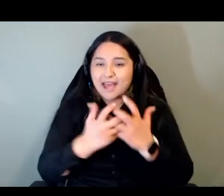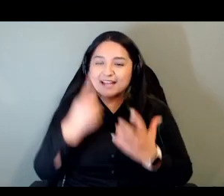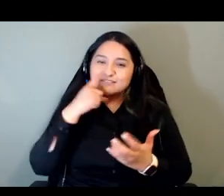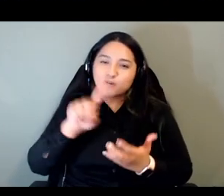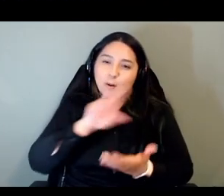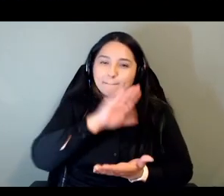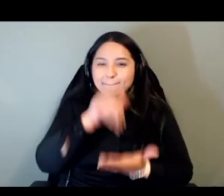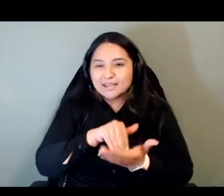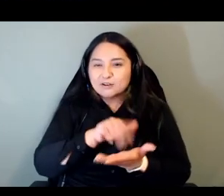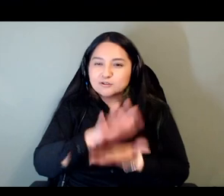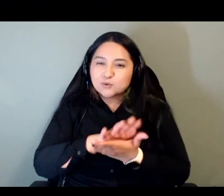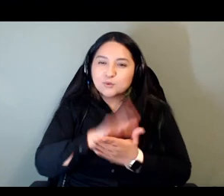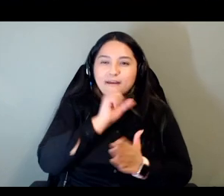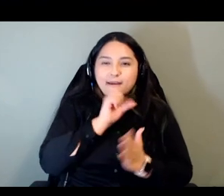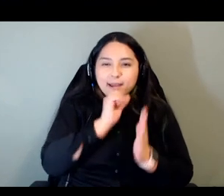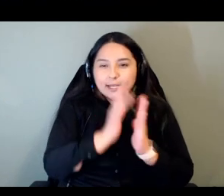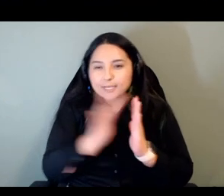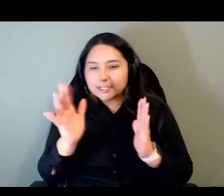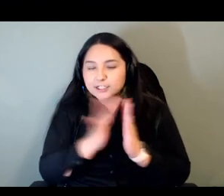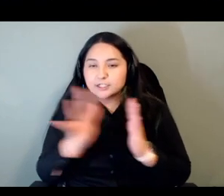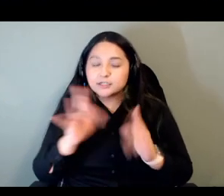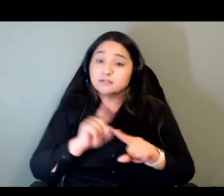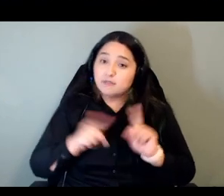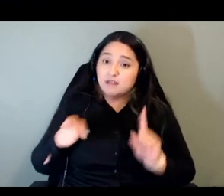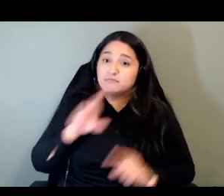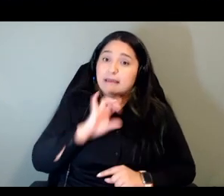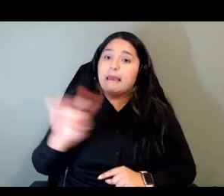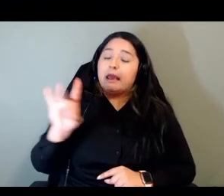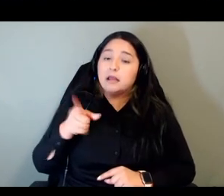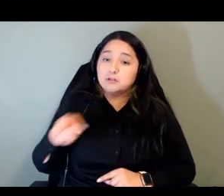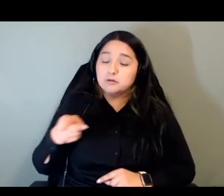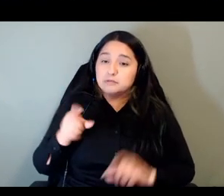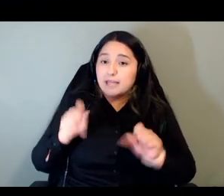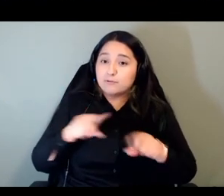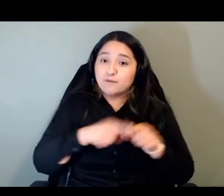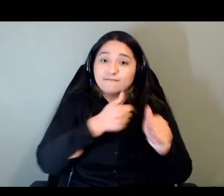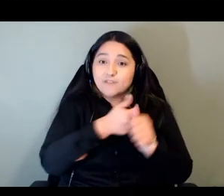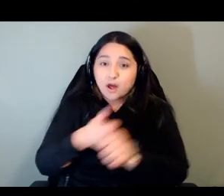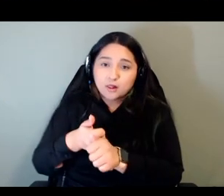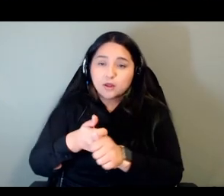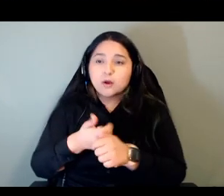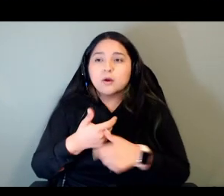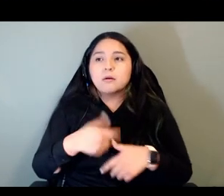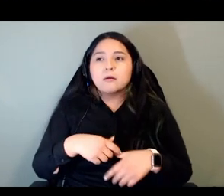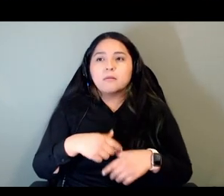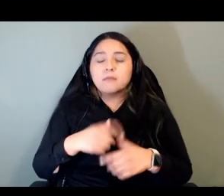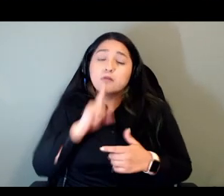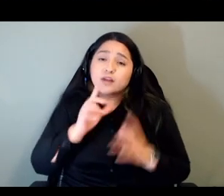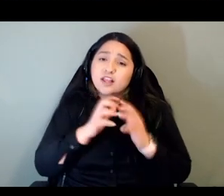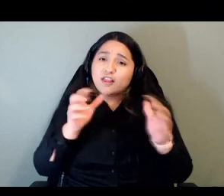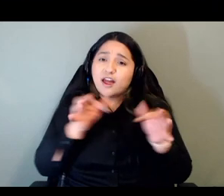to deal with the the you know the text and and a lot of it is quite simple so in the